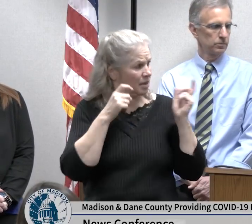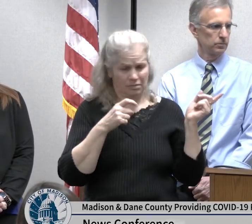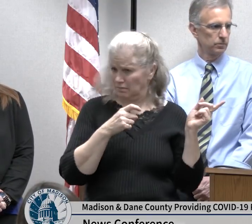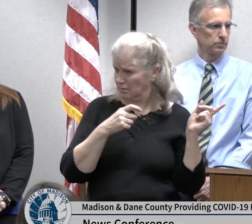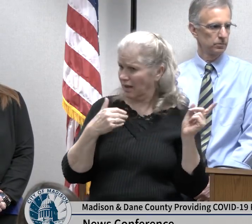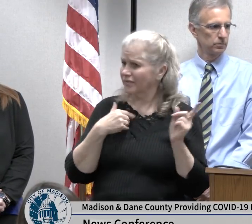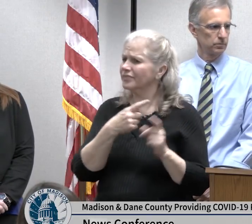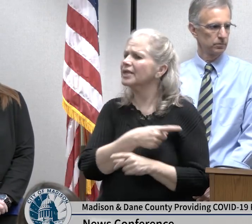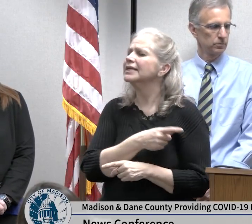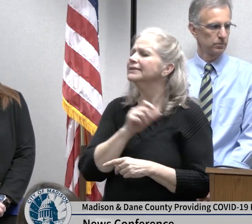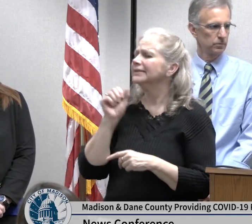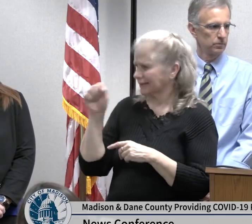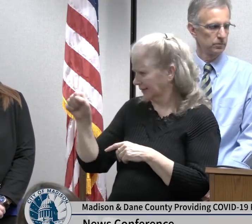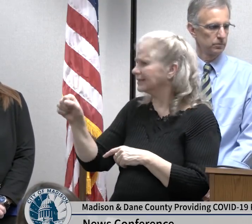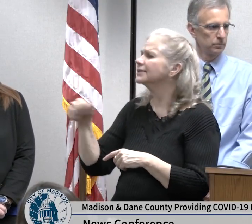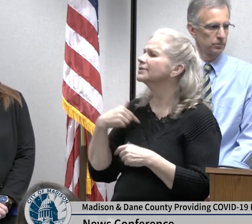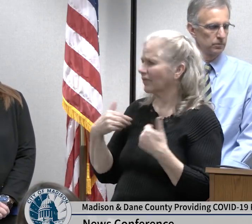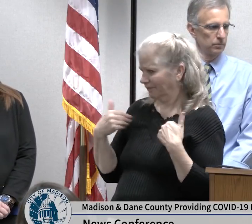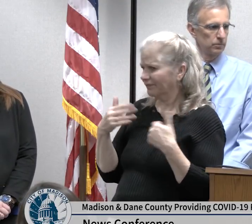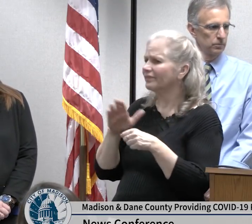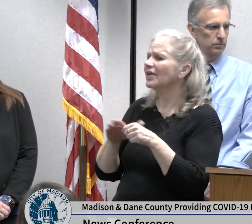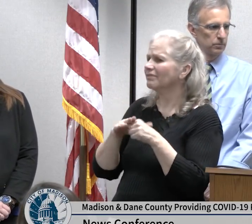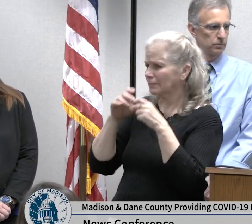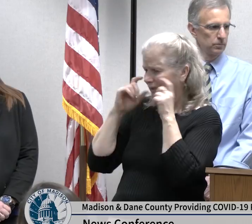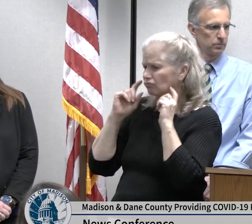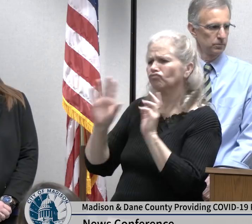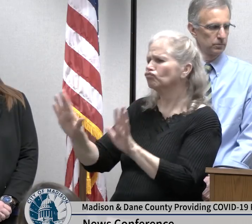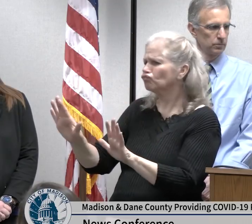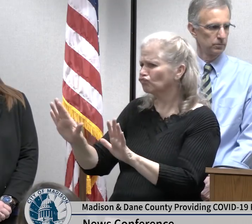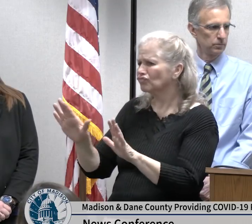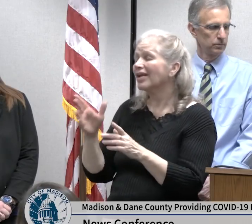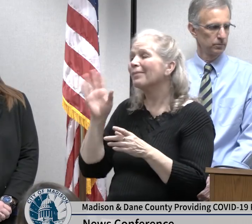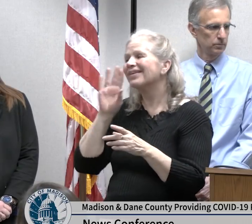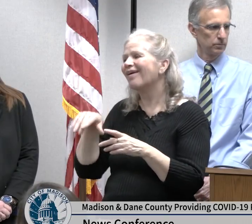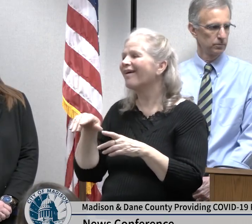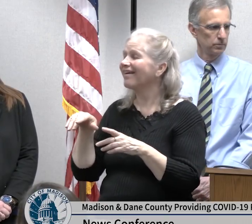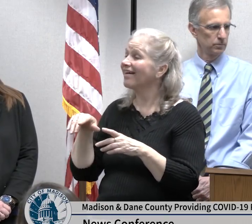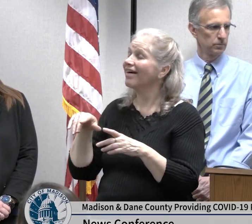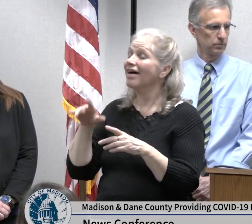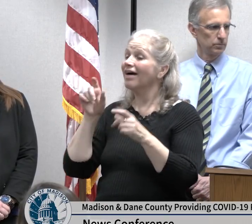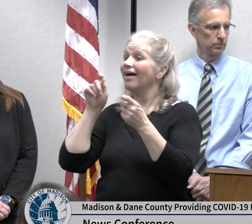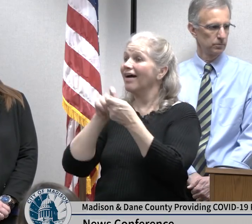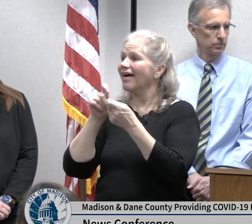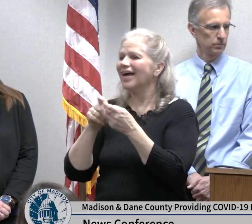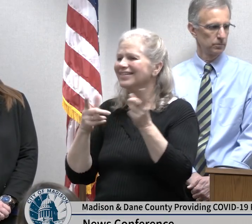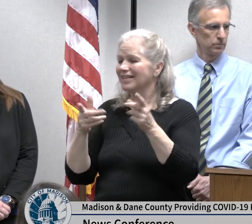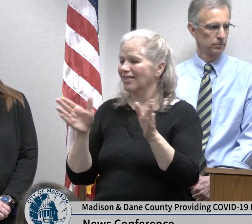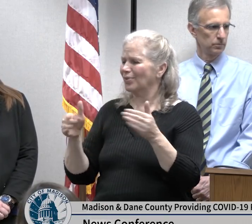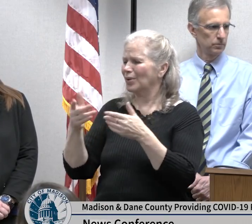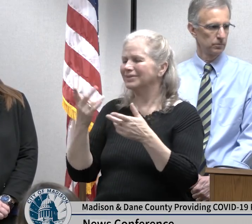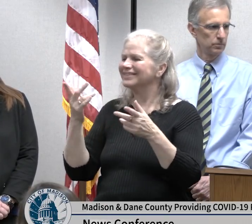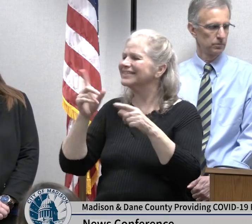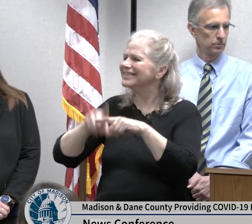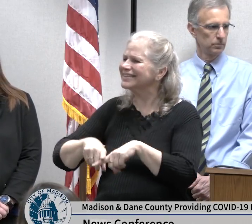moment we have enough mass it's a little bit evolving question two about how many negative pressure rooms because they can be more can be created even if enough